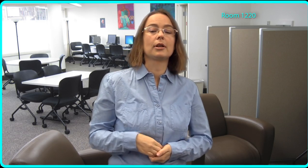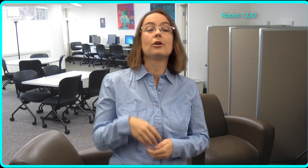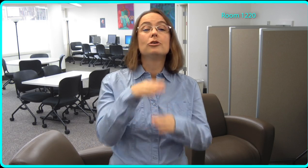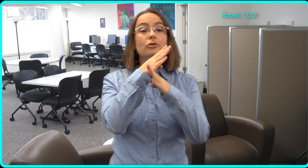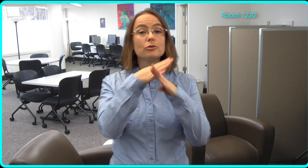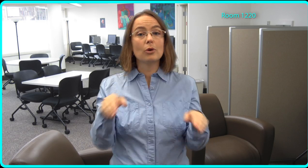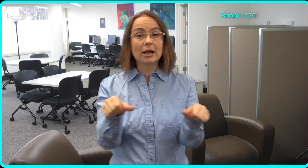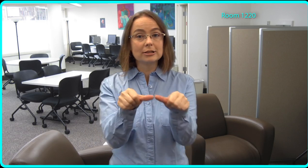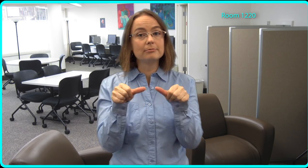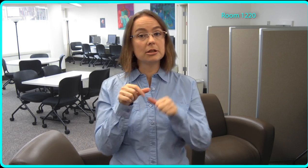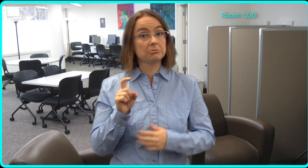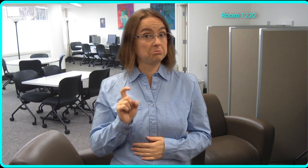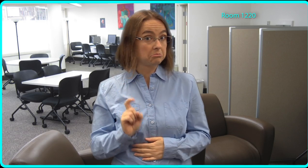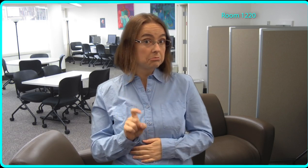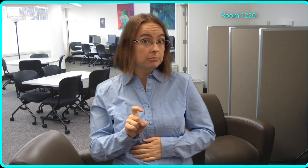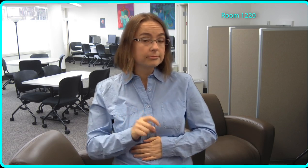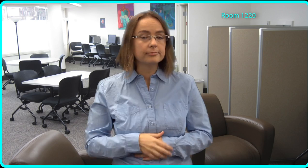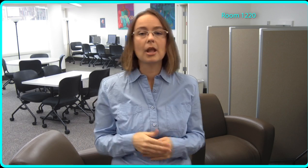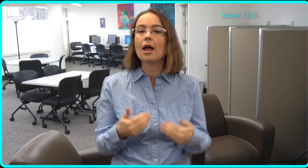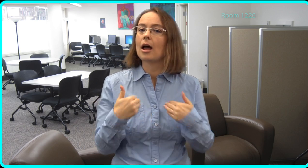Need peace and quiet while studying?